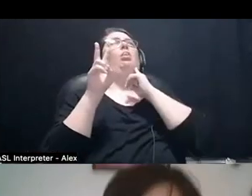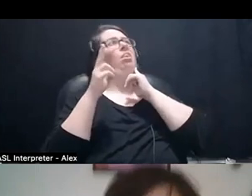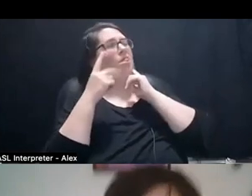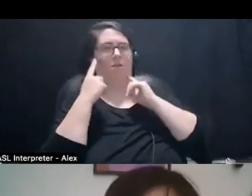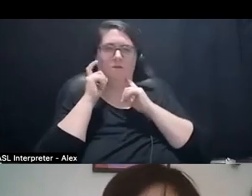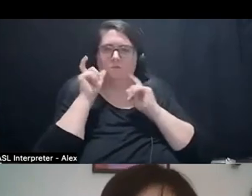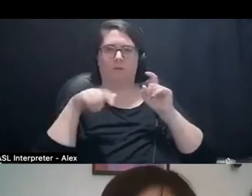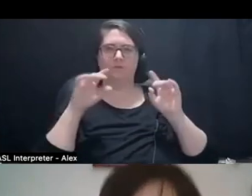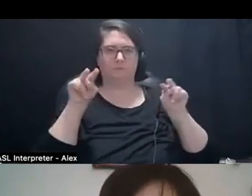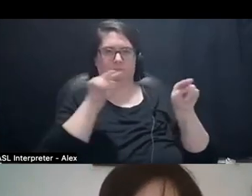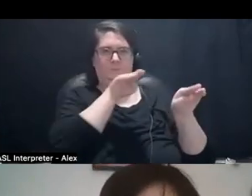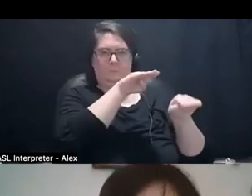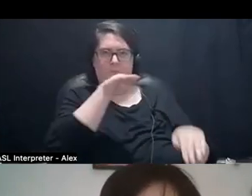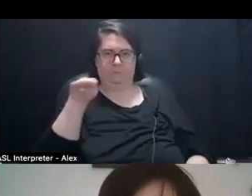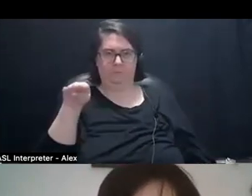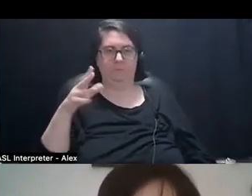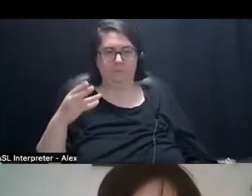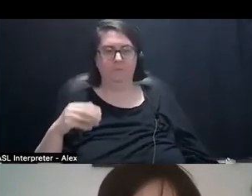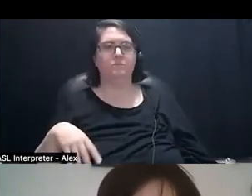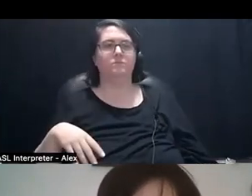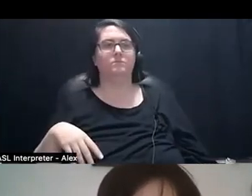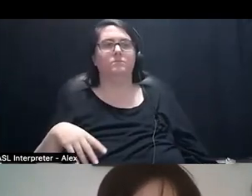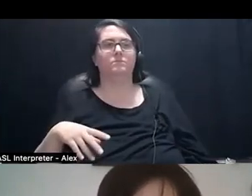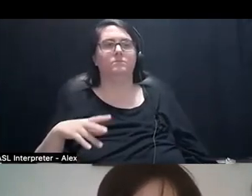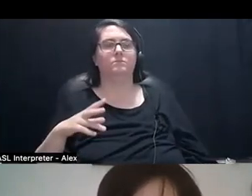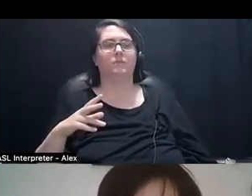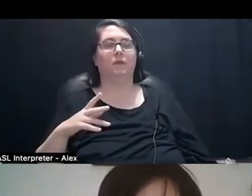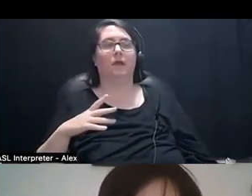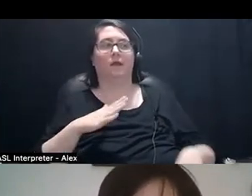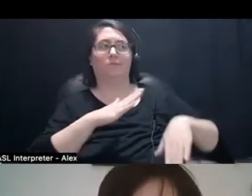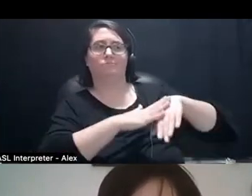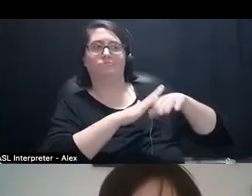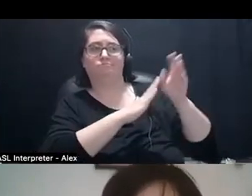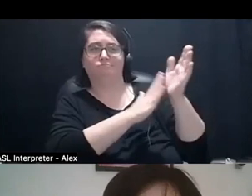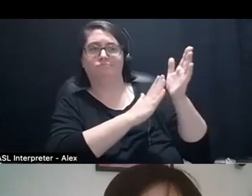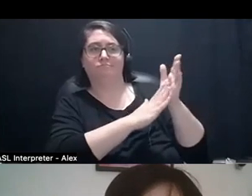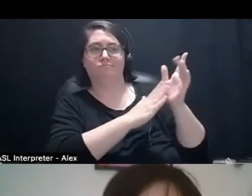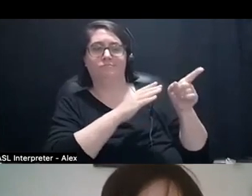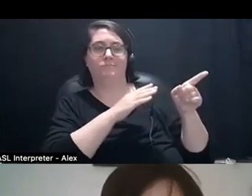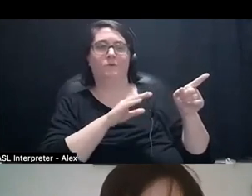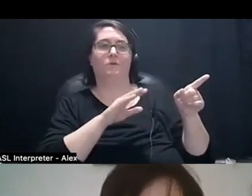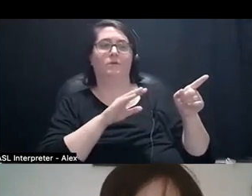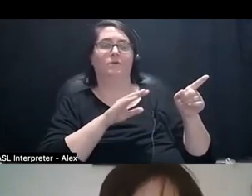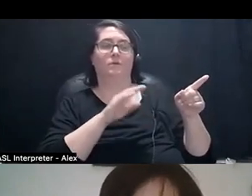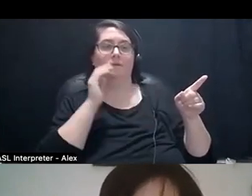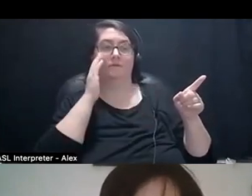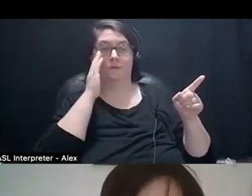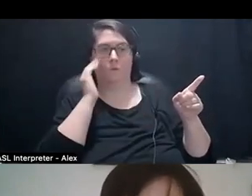in that space. And then, in a shout out to the amazing access work of, Bojana Videkanic and Finnegan Shannon